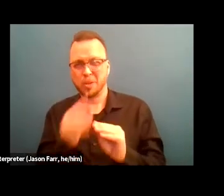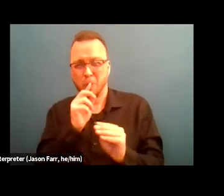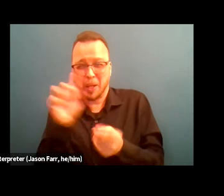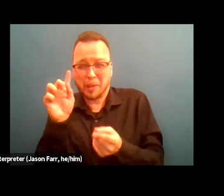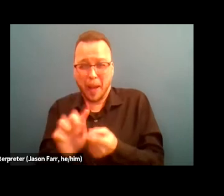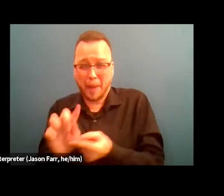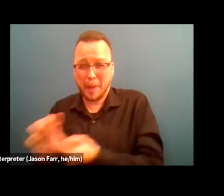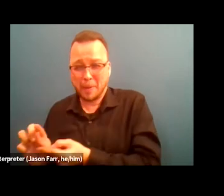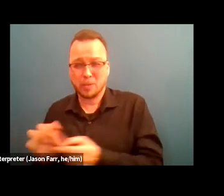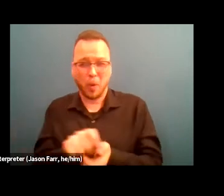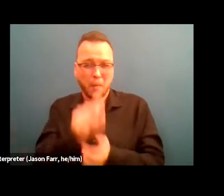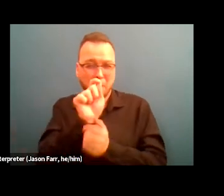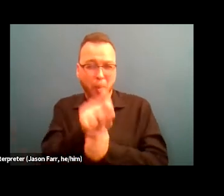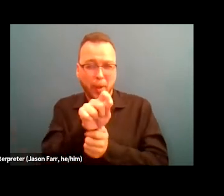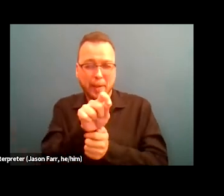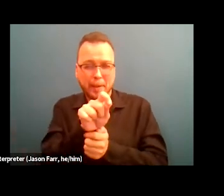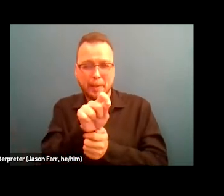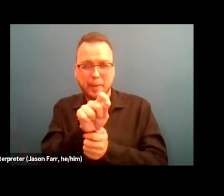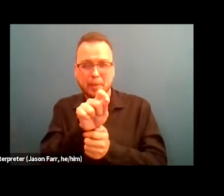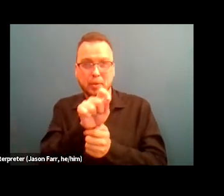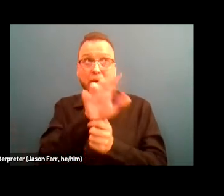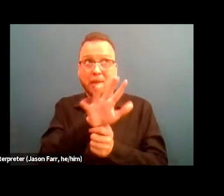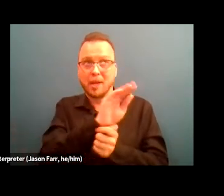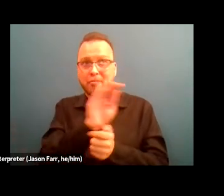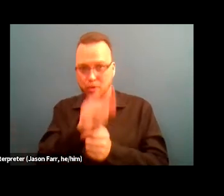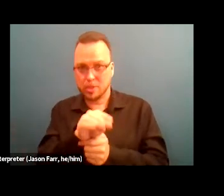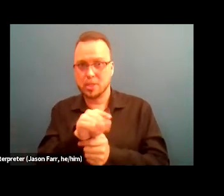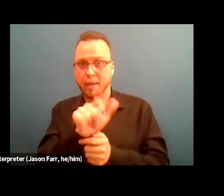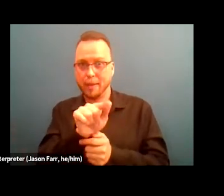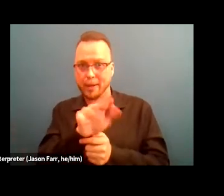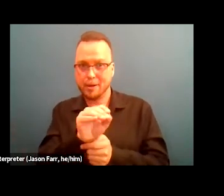So points five or 5% Latino and 5% Asian.